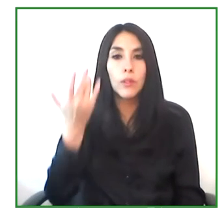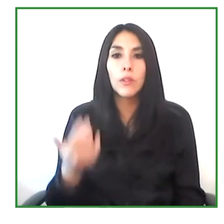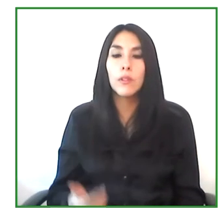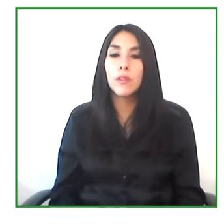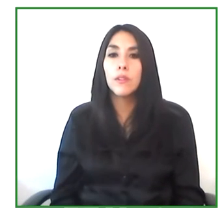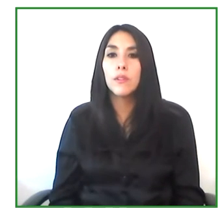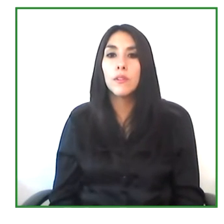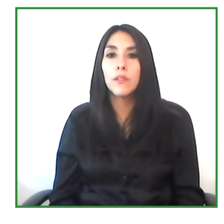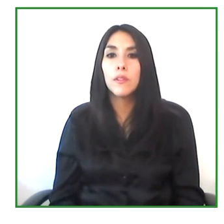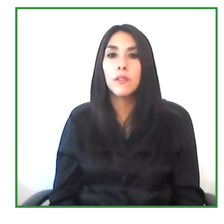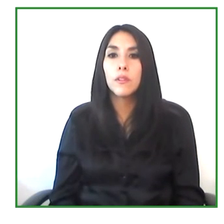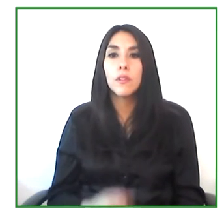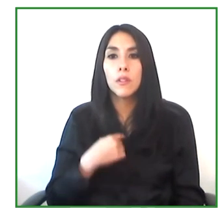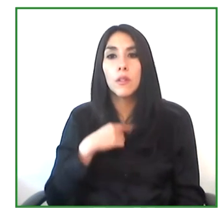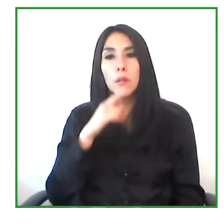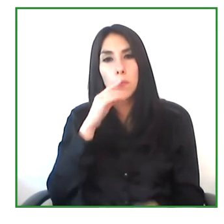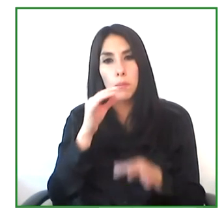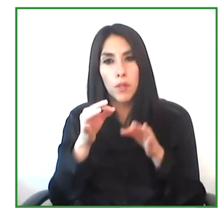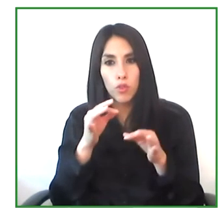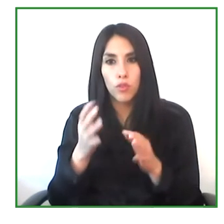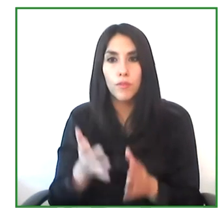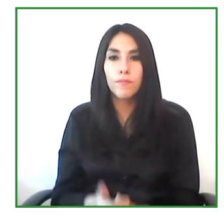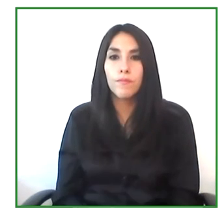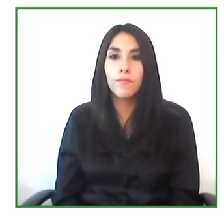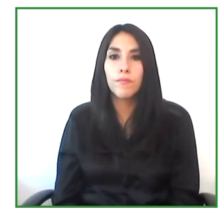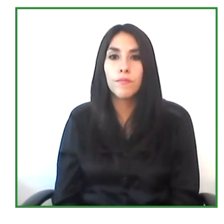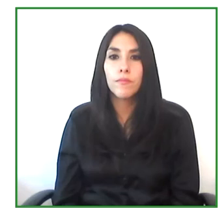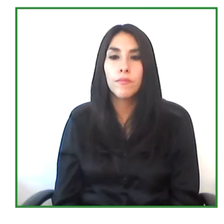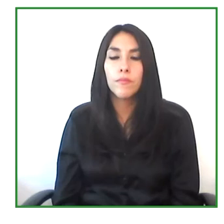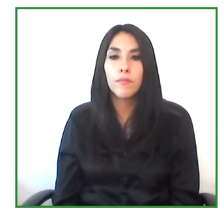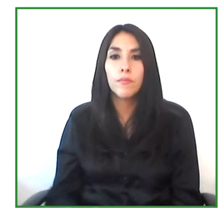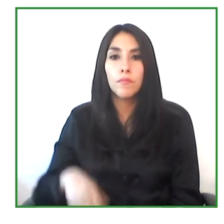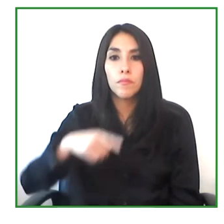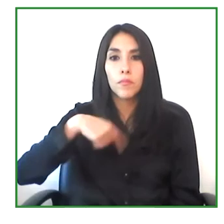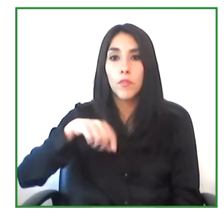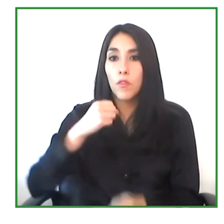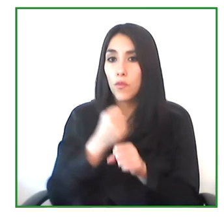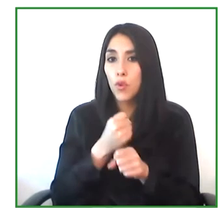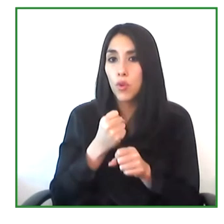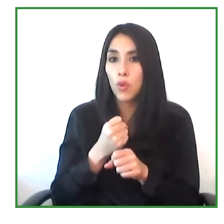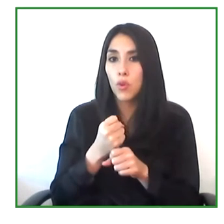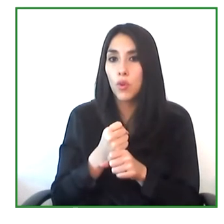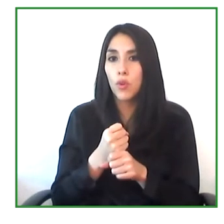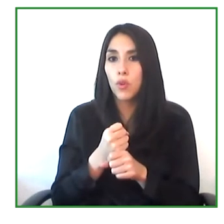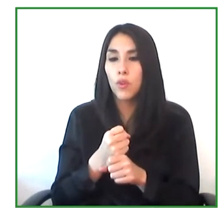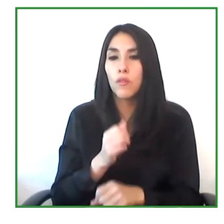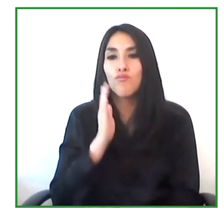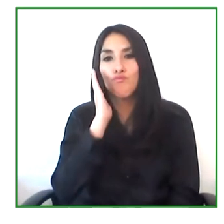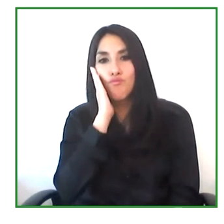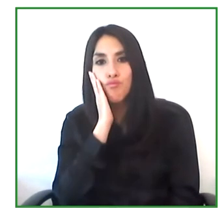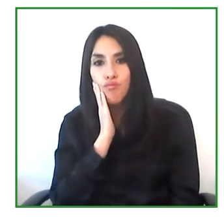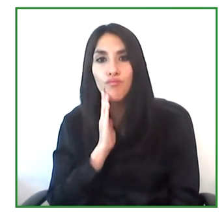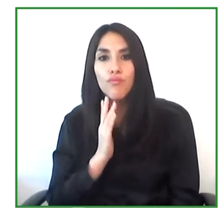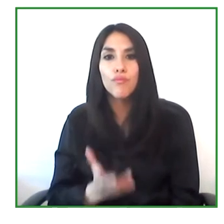I wanted to share with you this final words. We've been working a lot and we've been working with